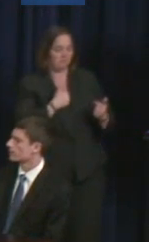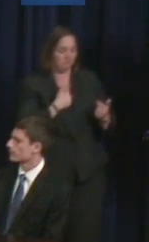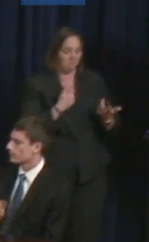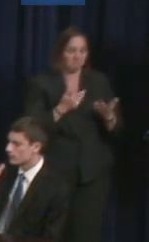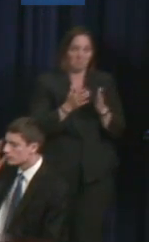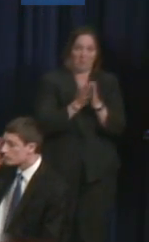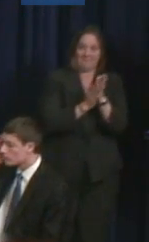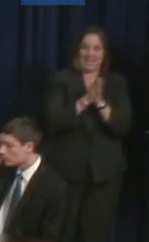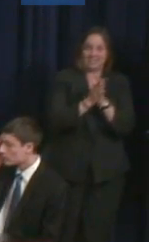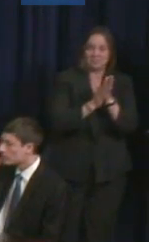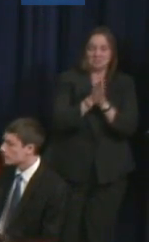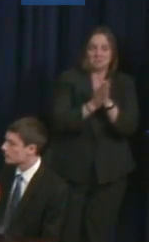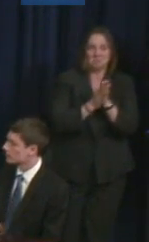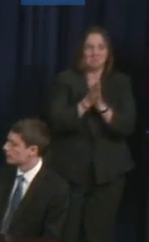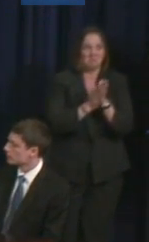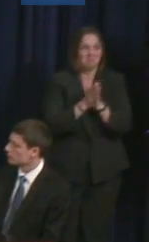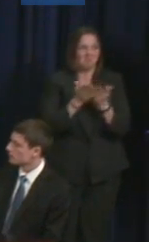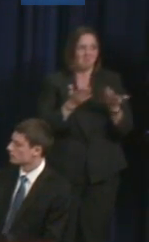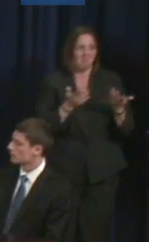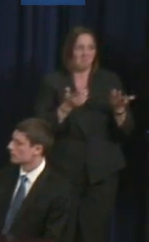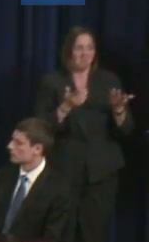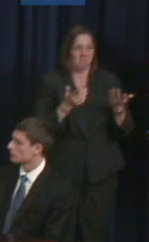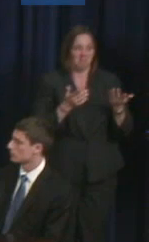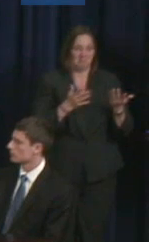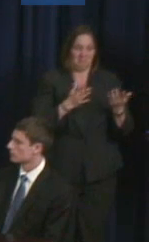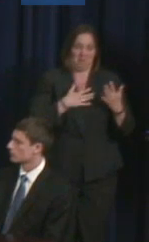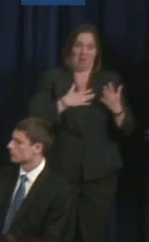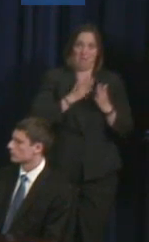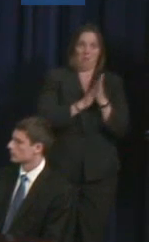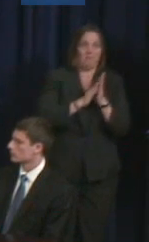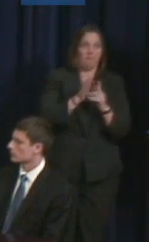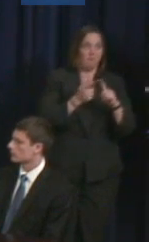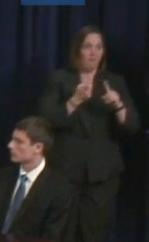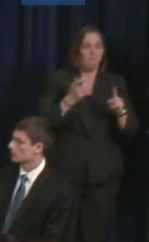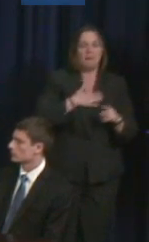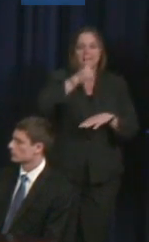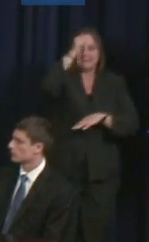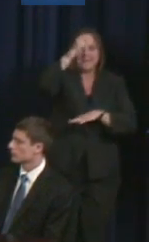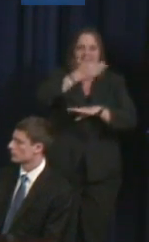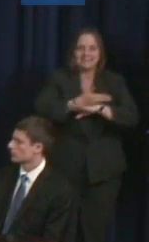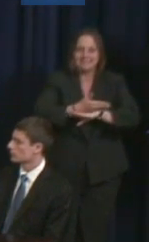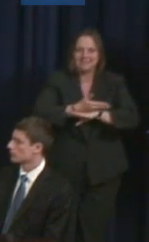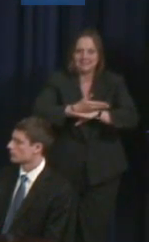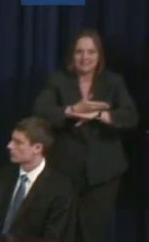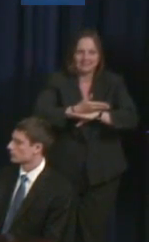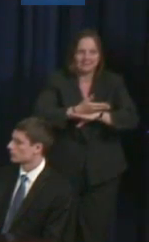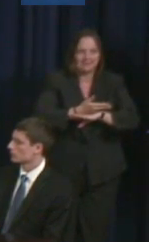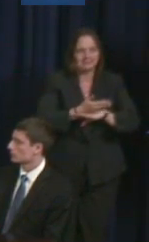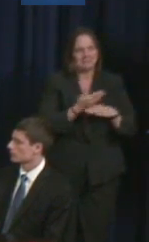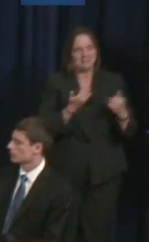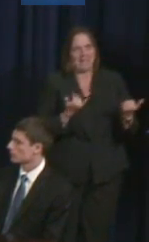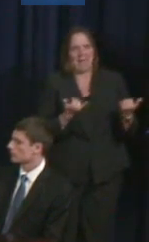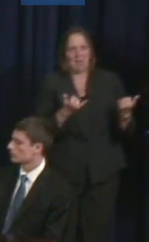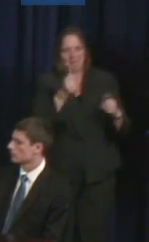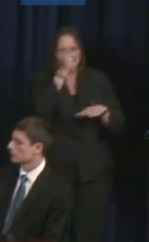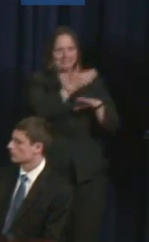motivation for all of this comes from my own son. I have a near-15-year-old -- he'll be 15 in two weeks --